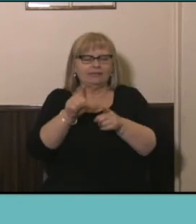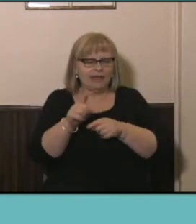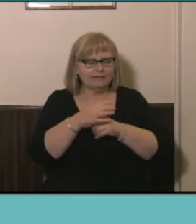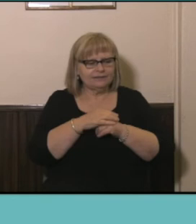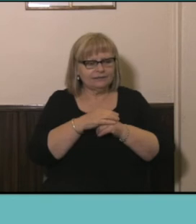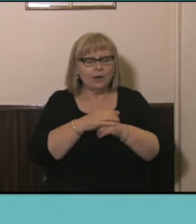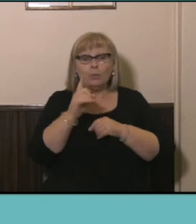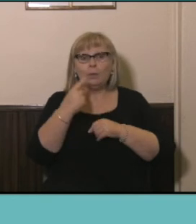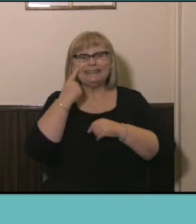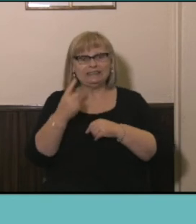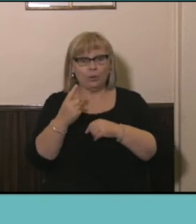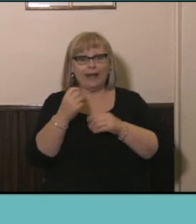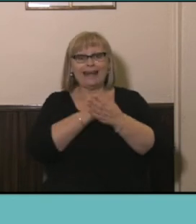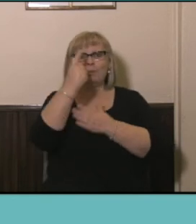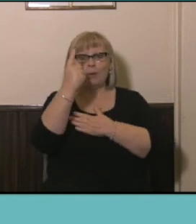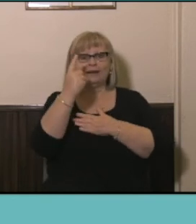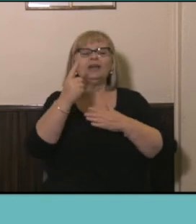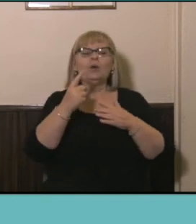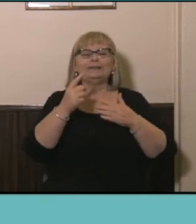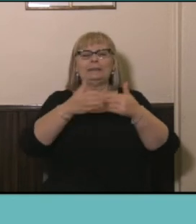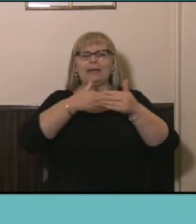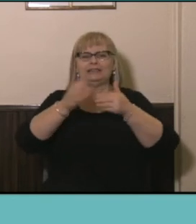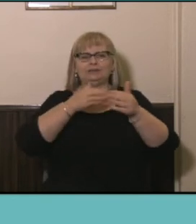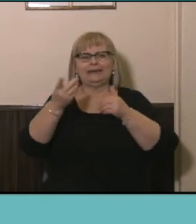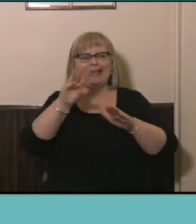what came out top... so Management and Commerce was the top field of study. Who